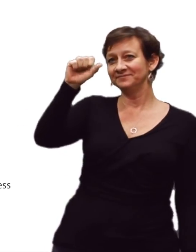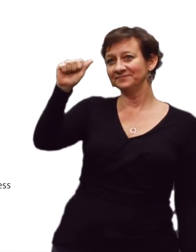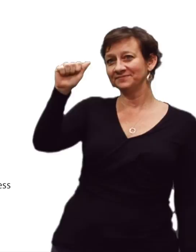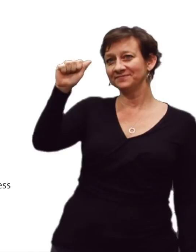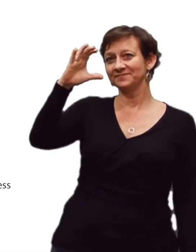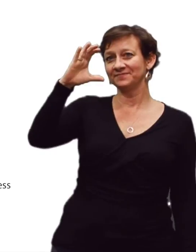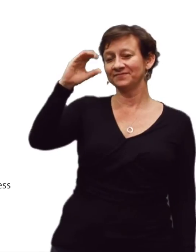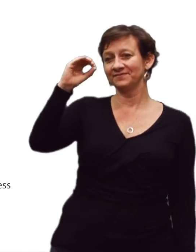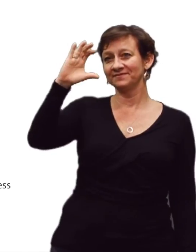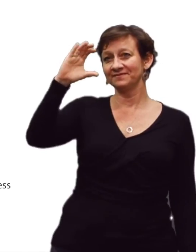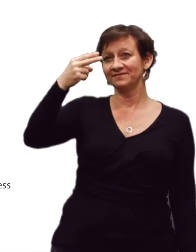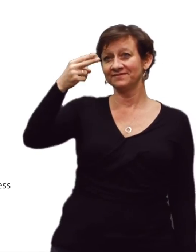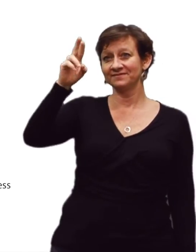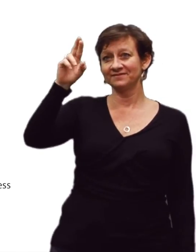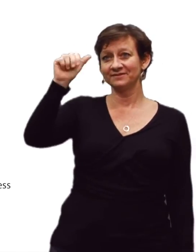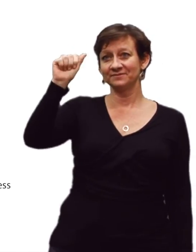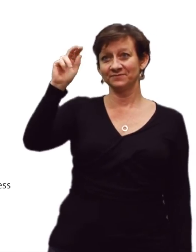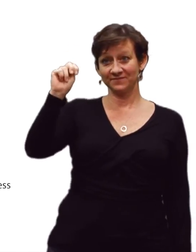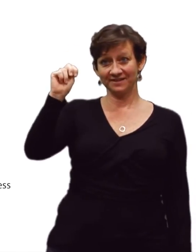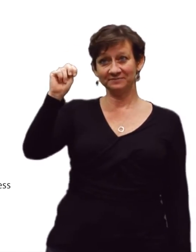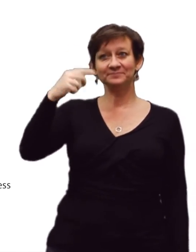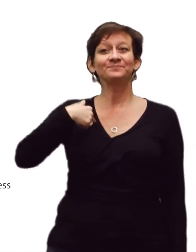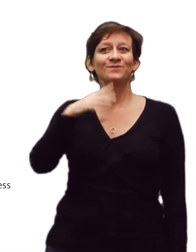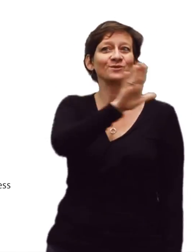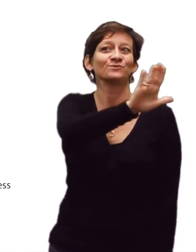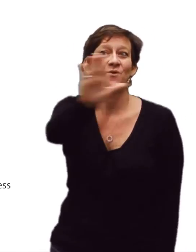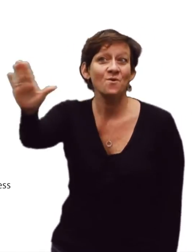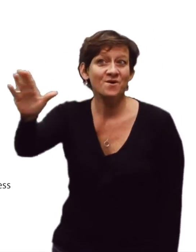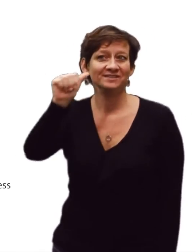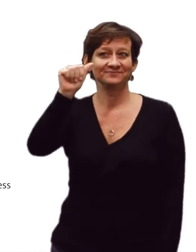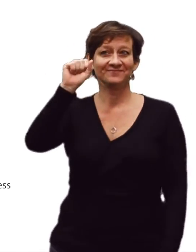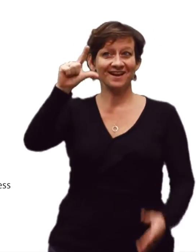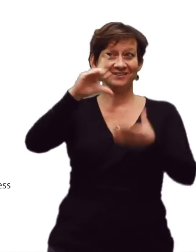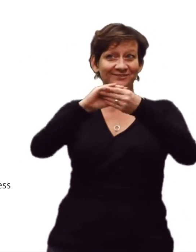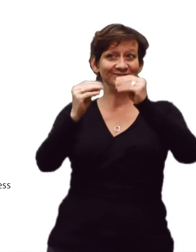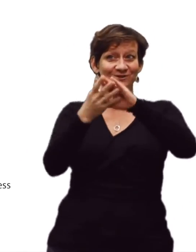I'm Lisa Cochran and I'll be your ASL Storyteller.